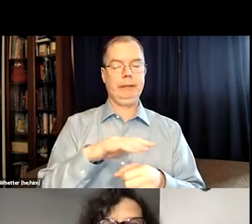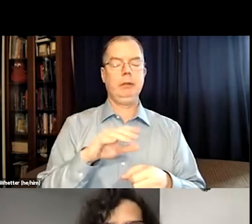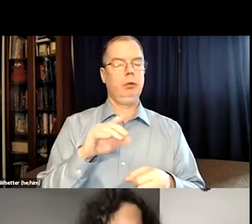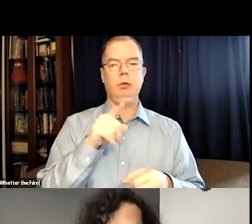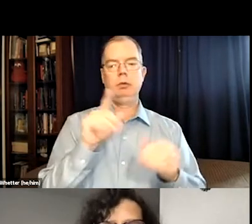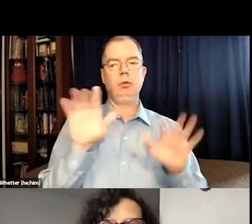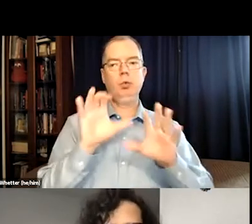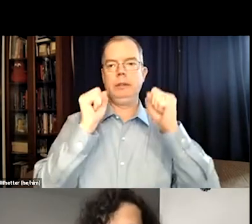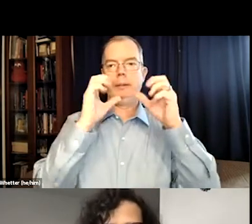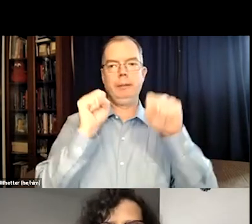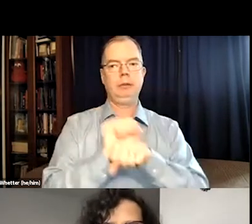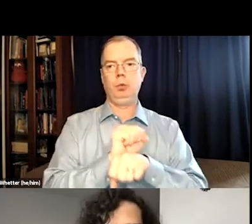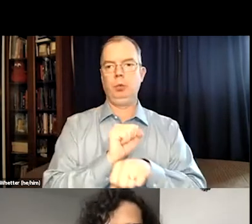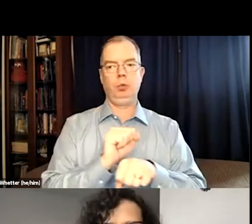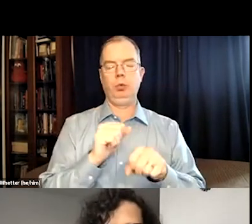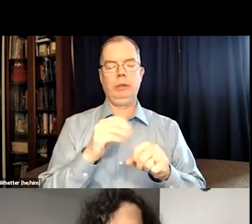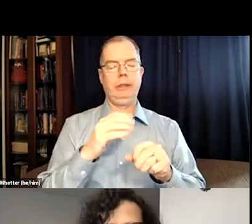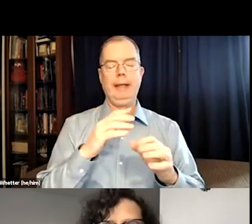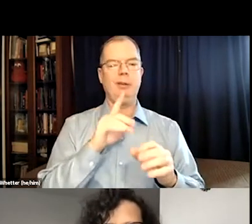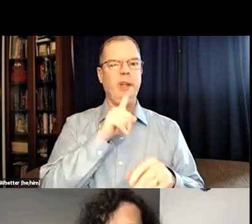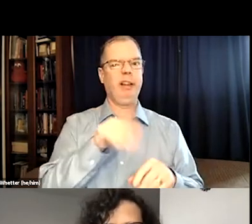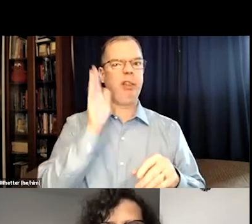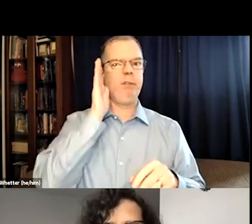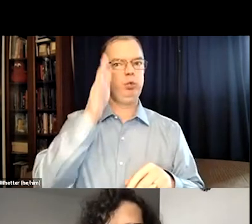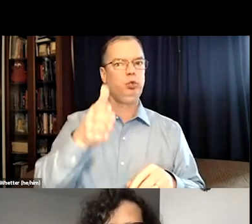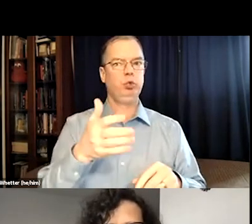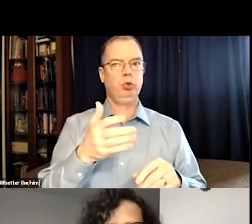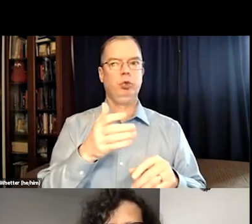And so it's a new field, and they're doing amazing work.